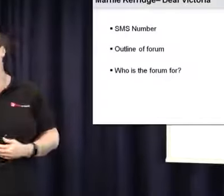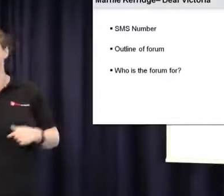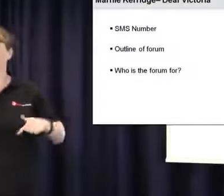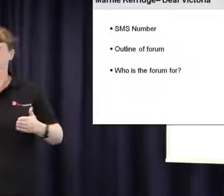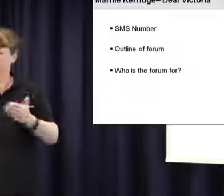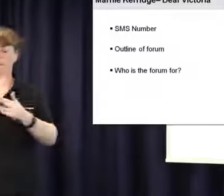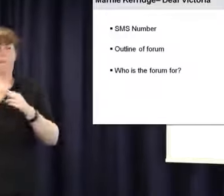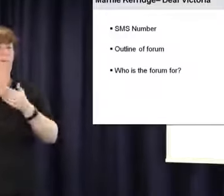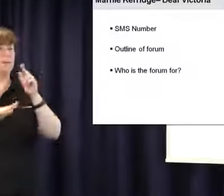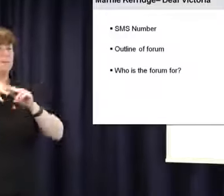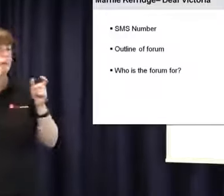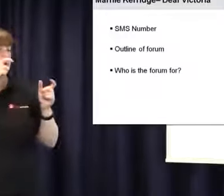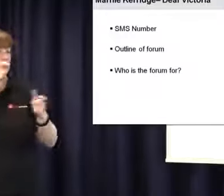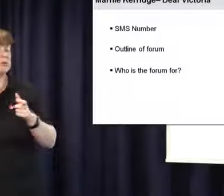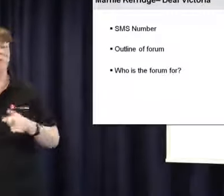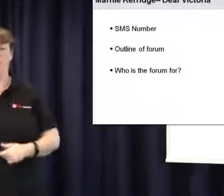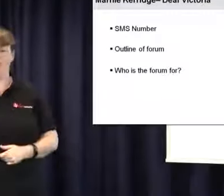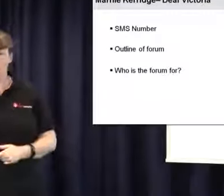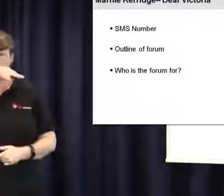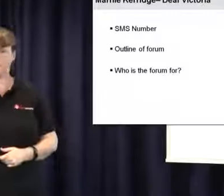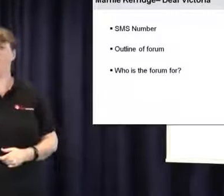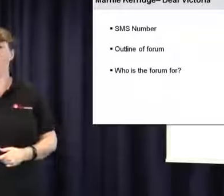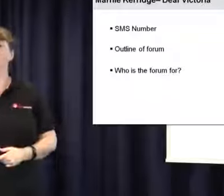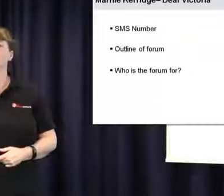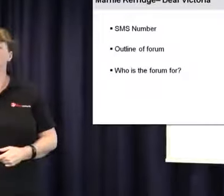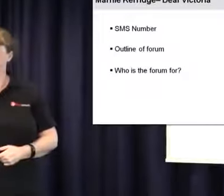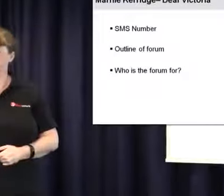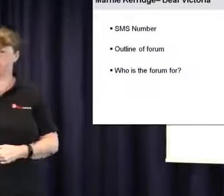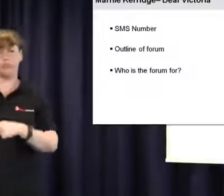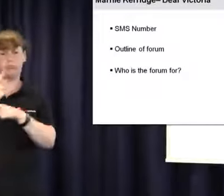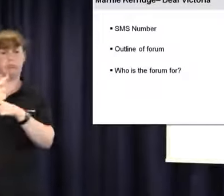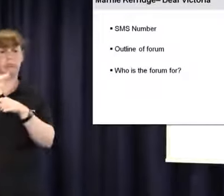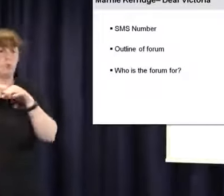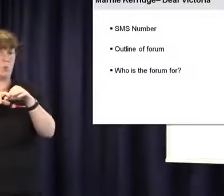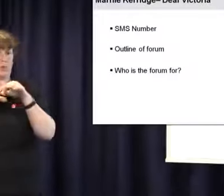also have other interested stakeholders such as teachers and schools that have come here